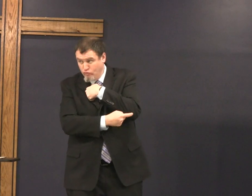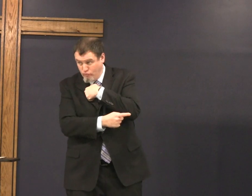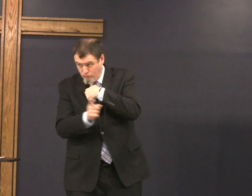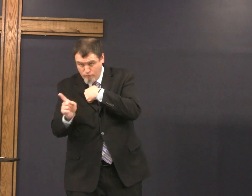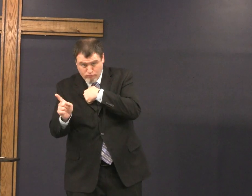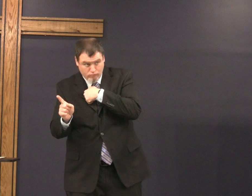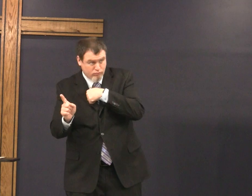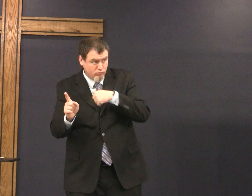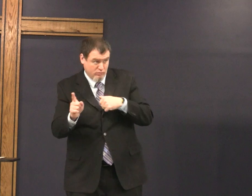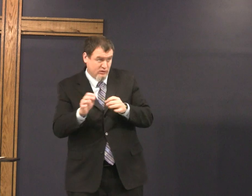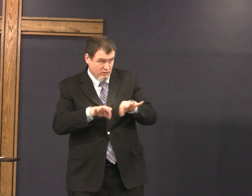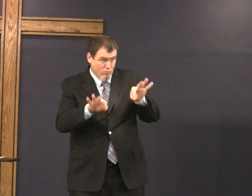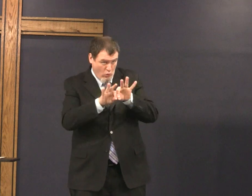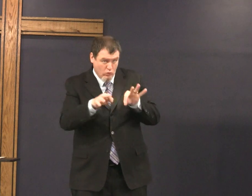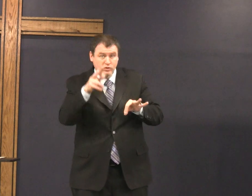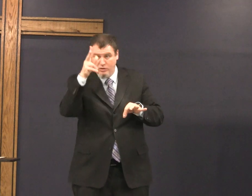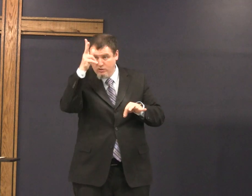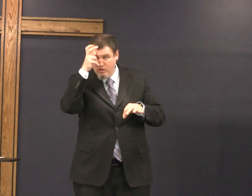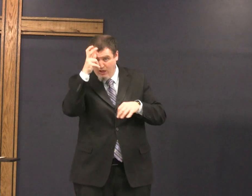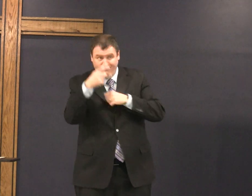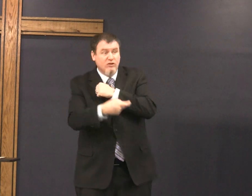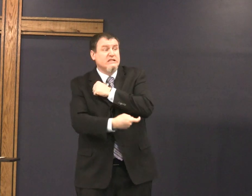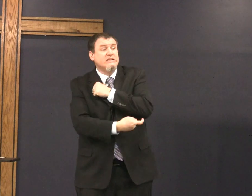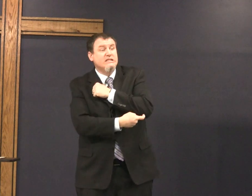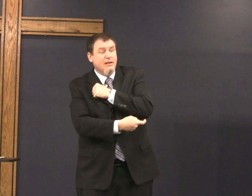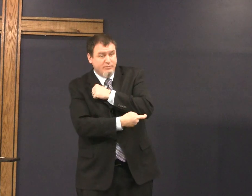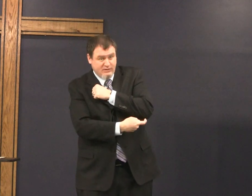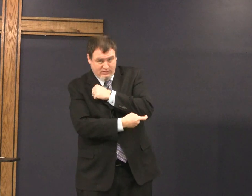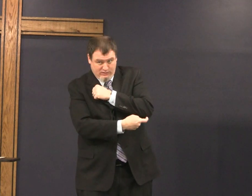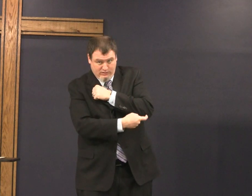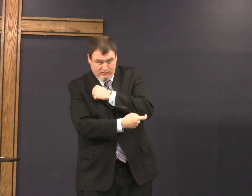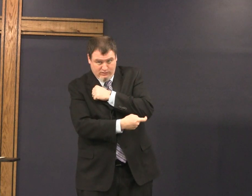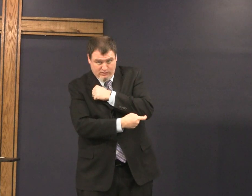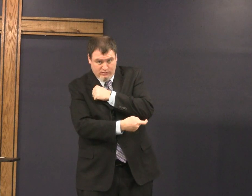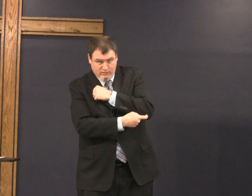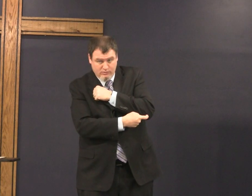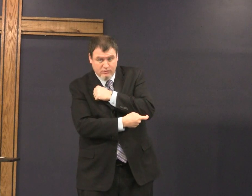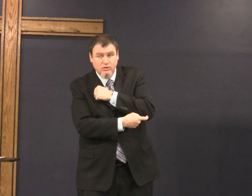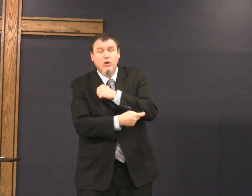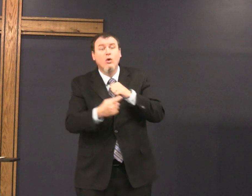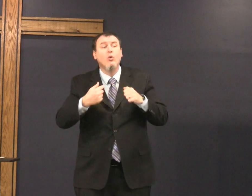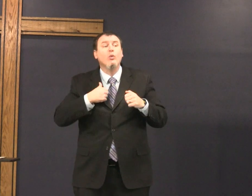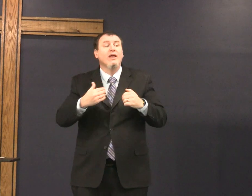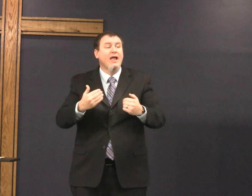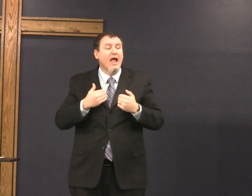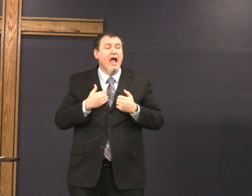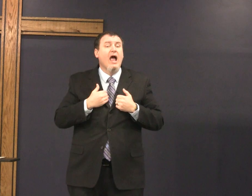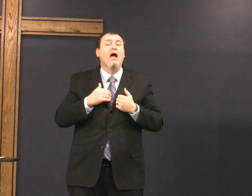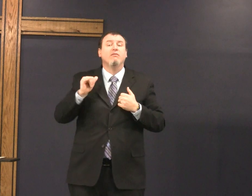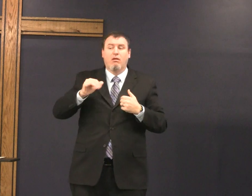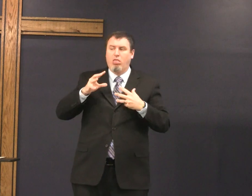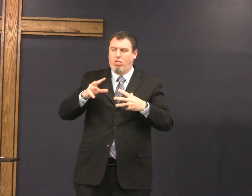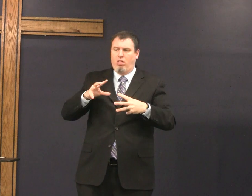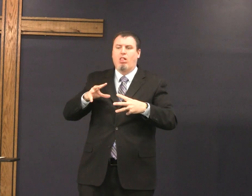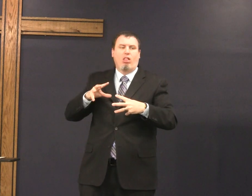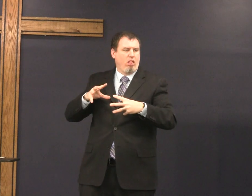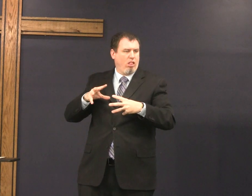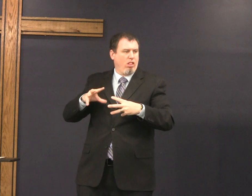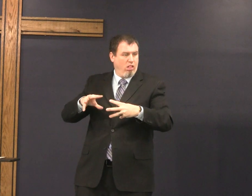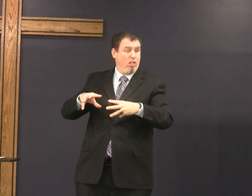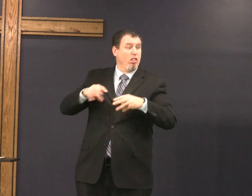they had temptation that's important right the devil tempted them and